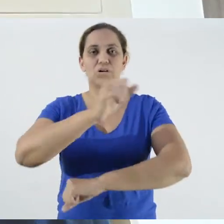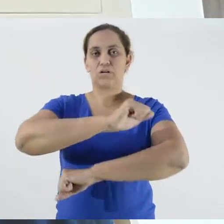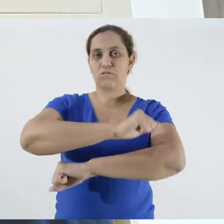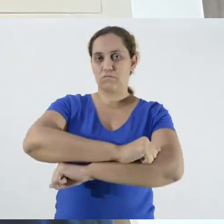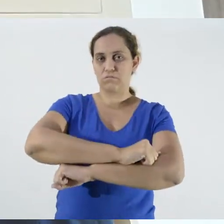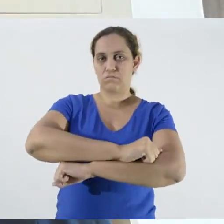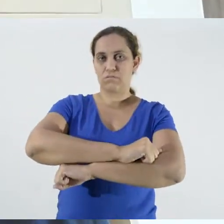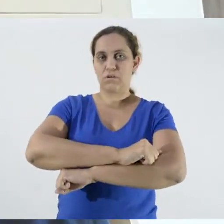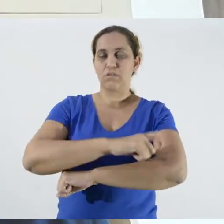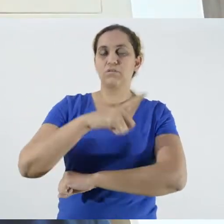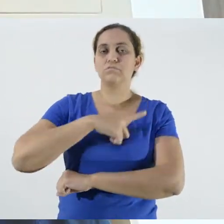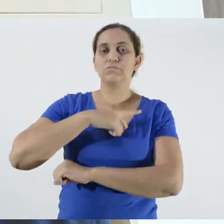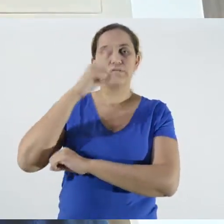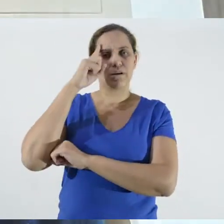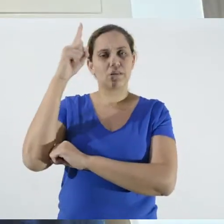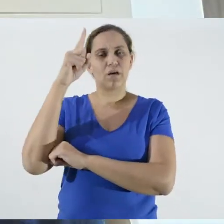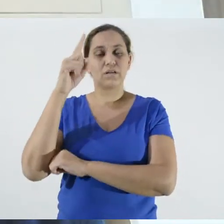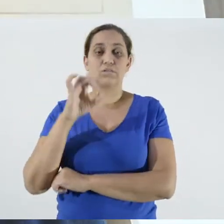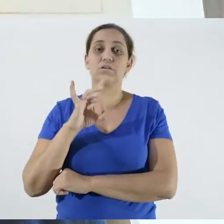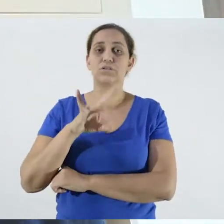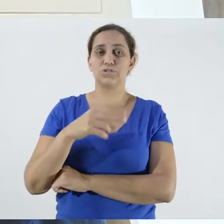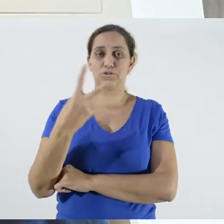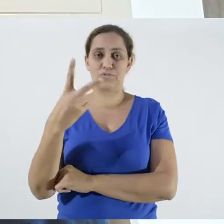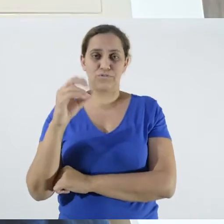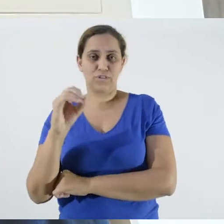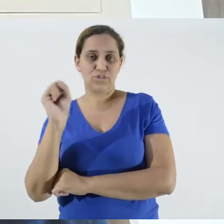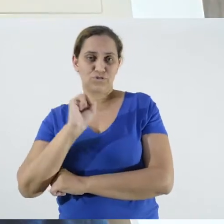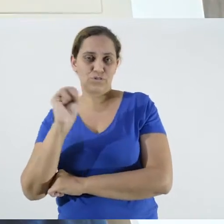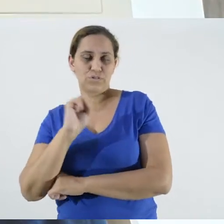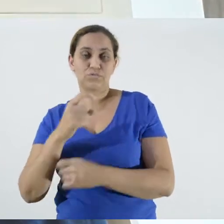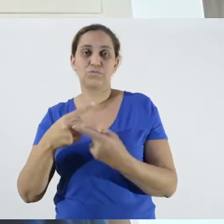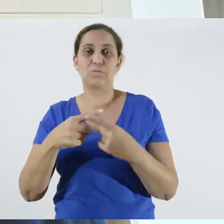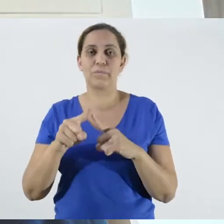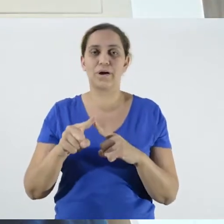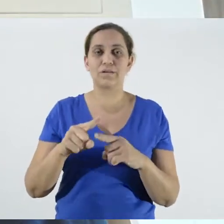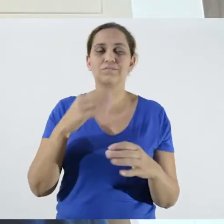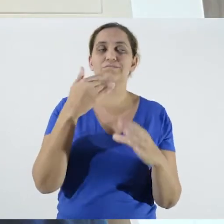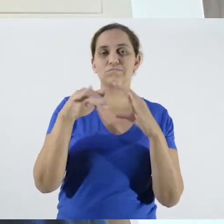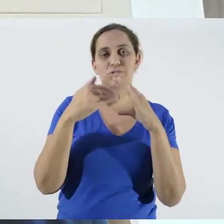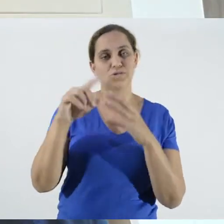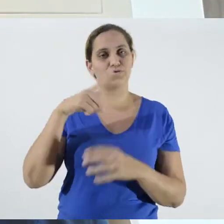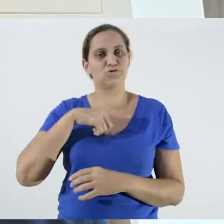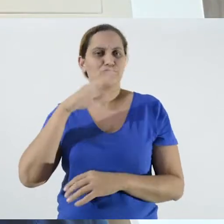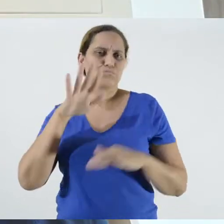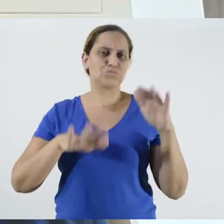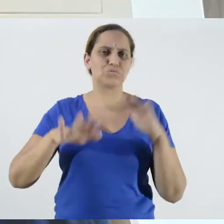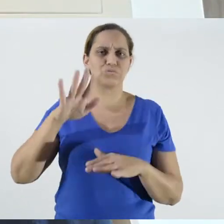We only heard 30 seconds, but the messages averaged 2 and a half minutes.